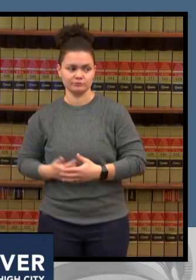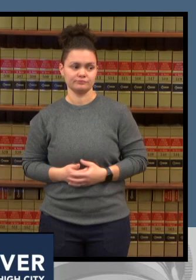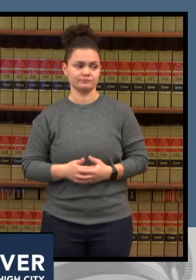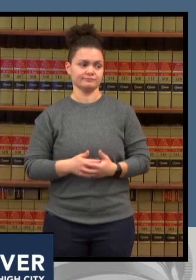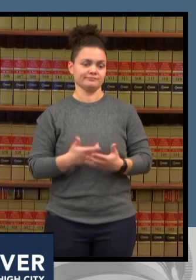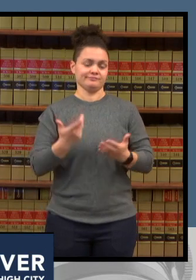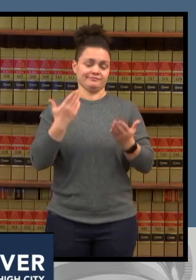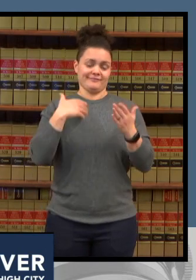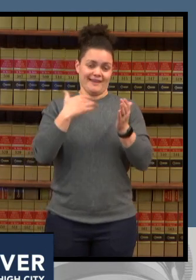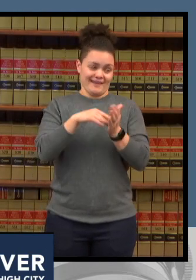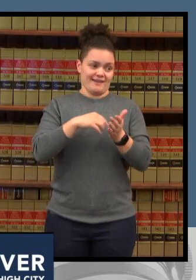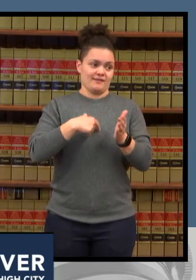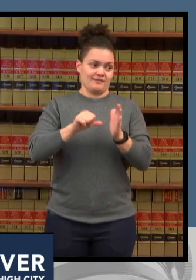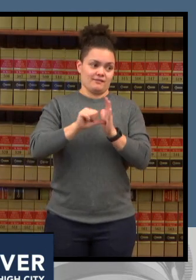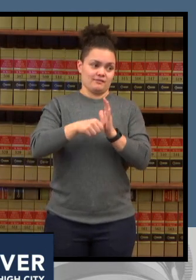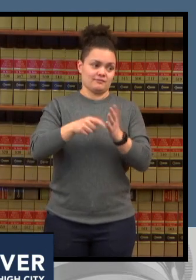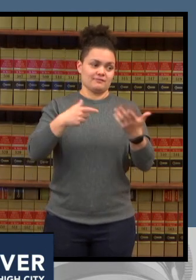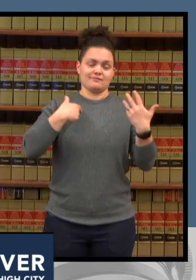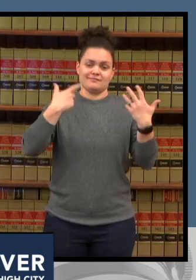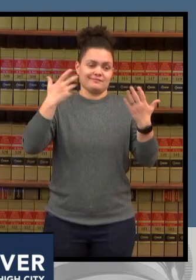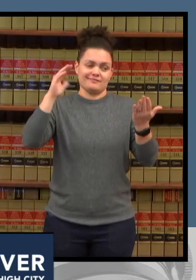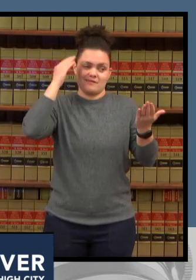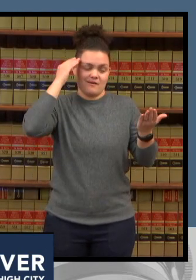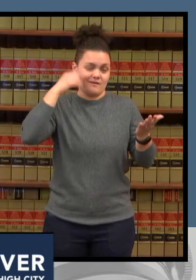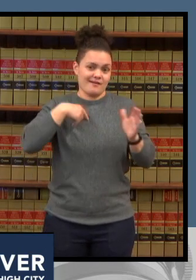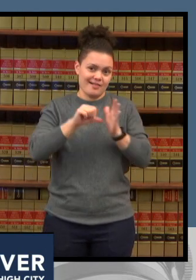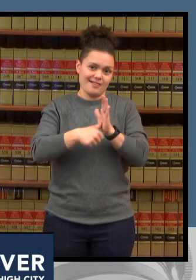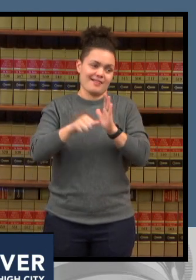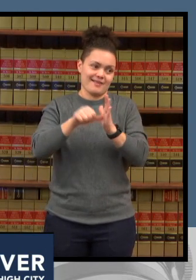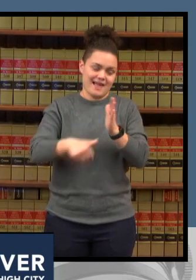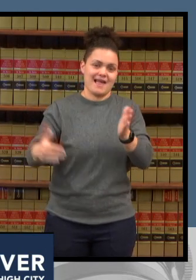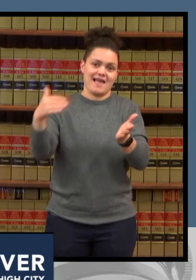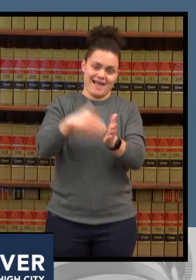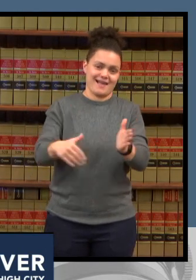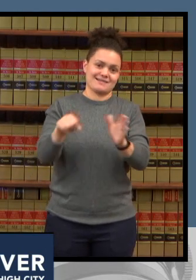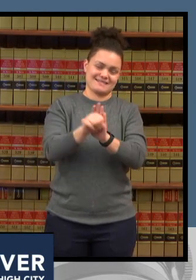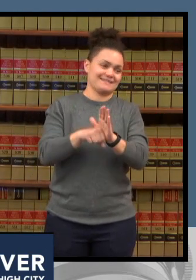vaccinated get the booster if you haven't done so and you're eligible to do so this is the best way